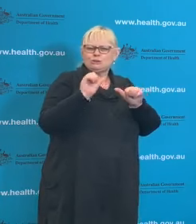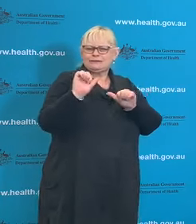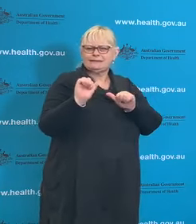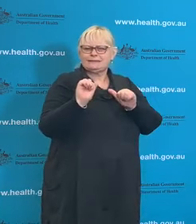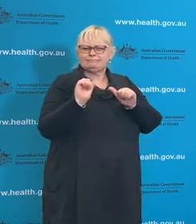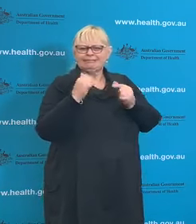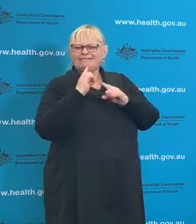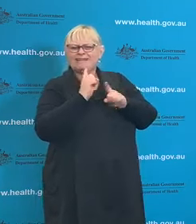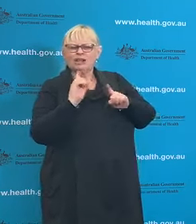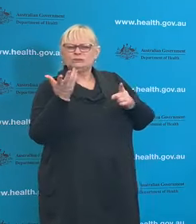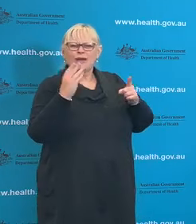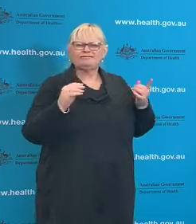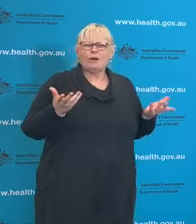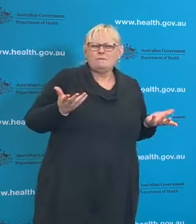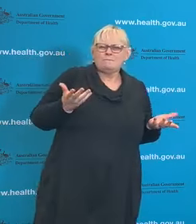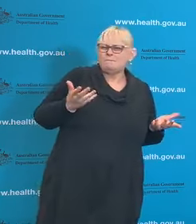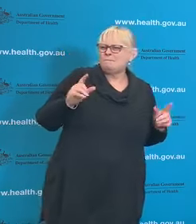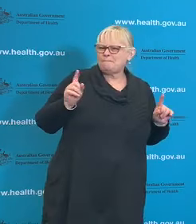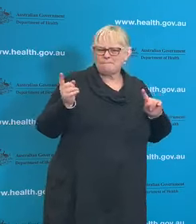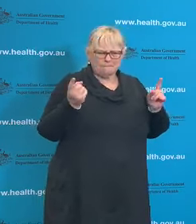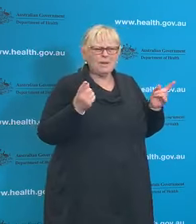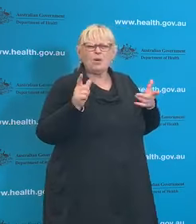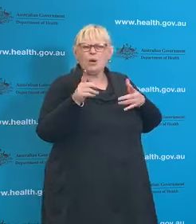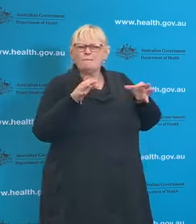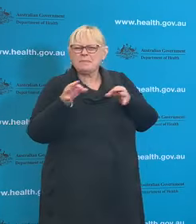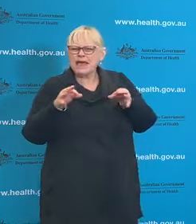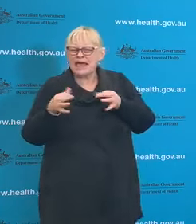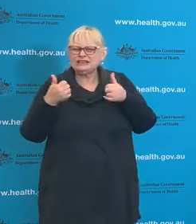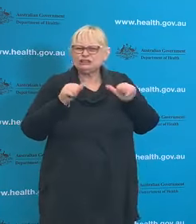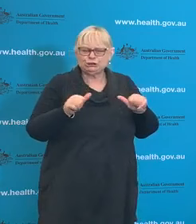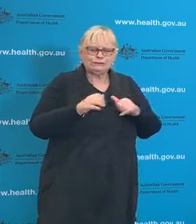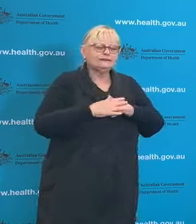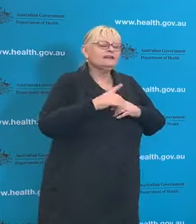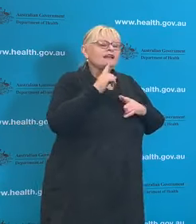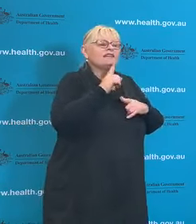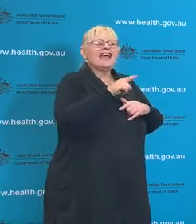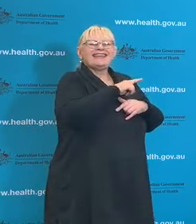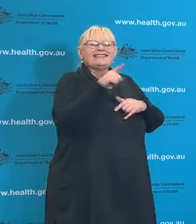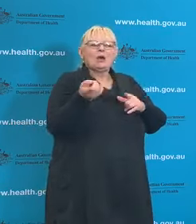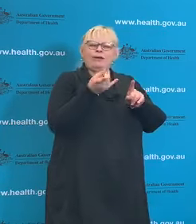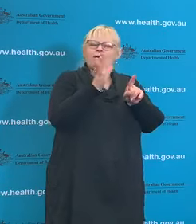All of the states and territories are doing a range of modelling work continually